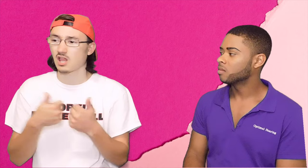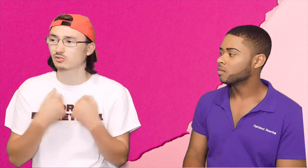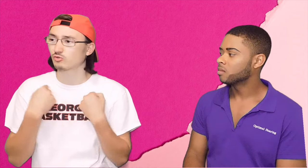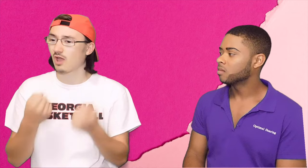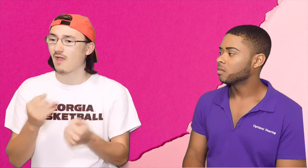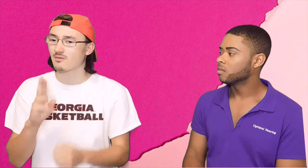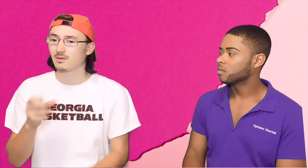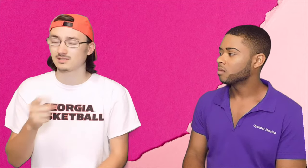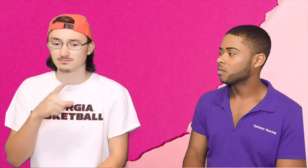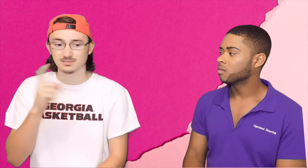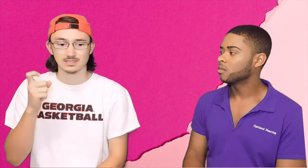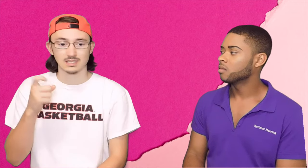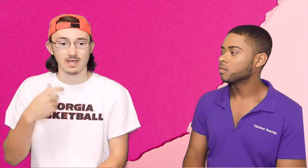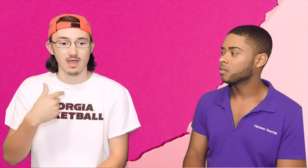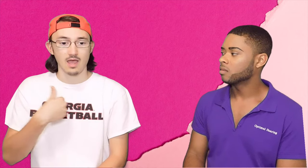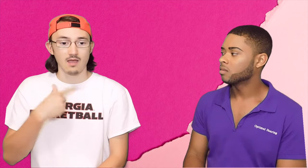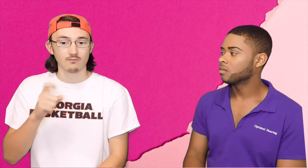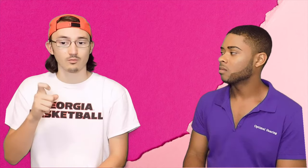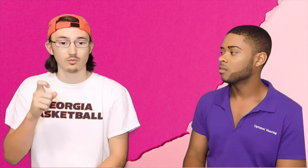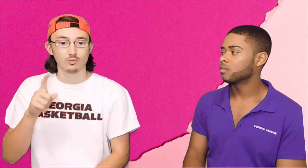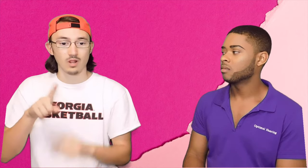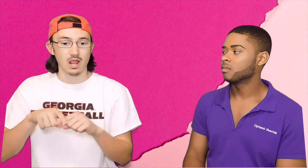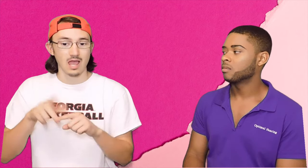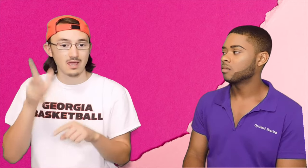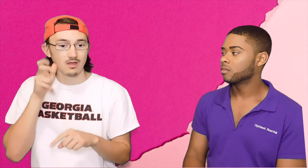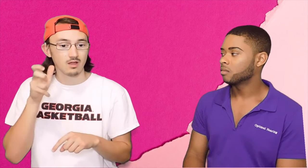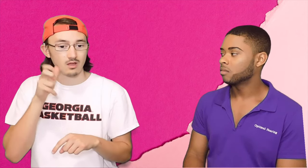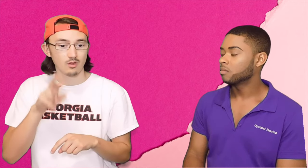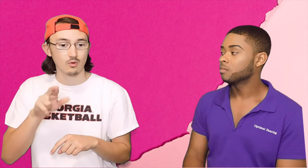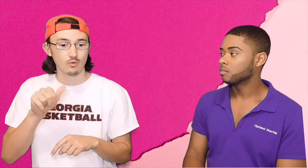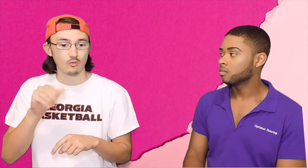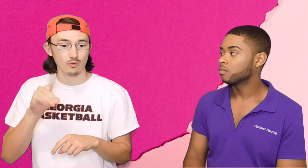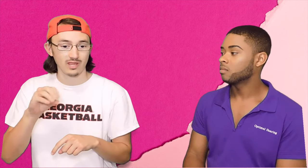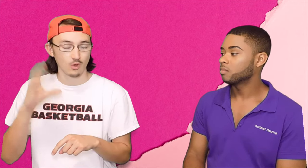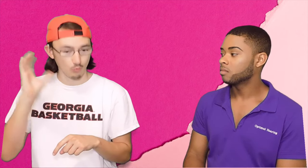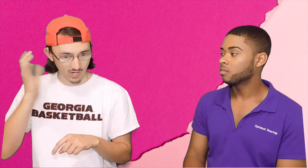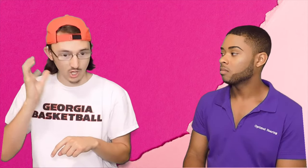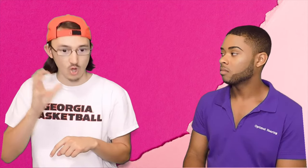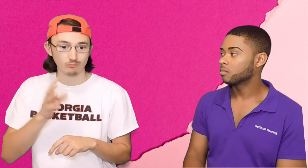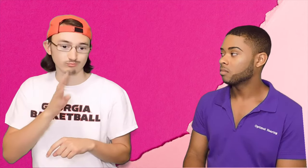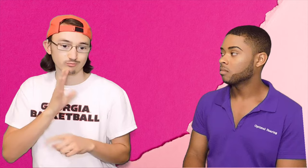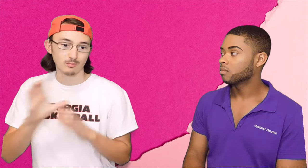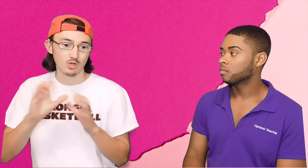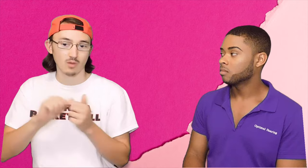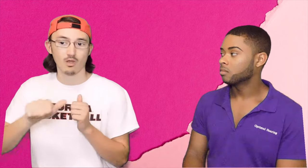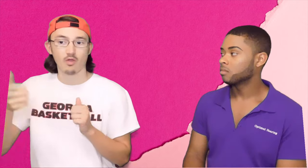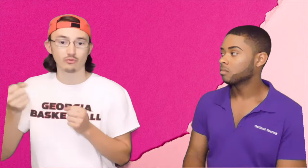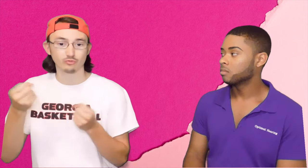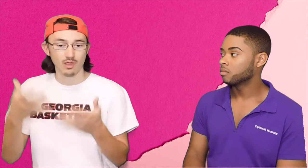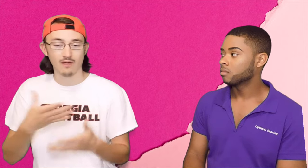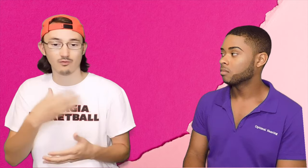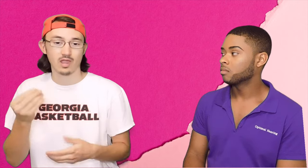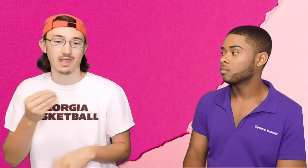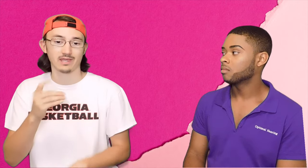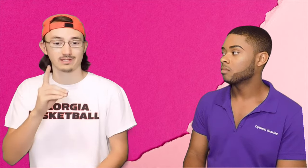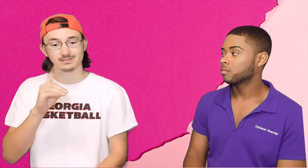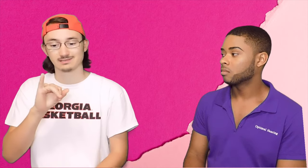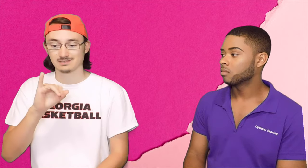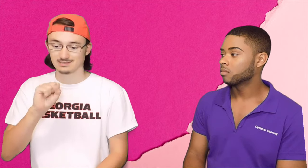but it's a little bit challenging because I have to be able to rely on hearing with the radio communicate about other drivers and the dispatcher